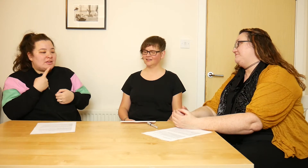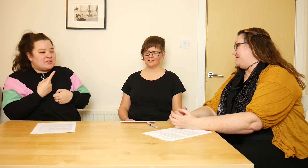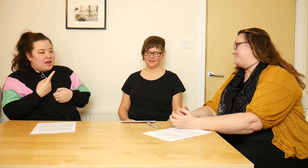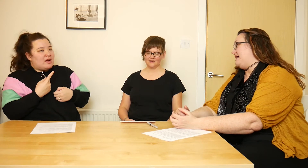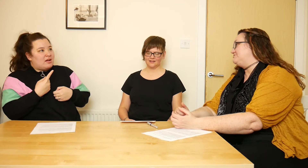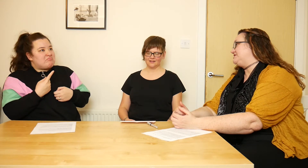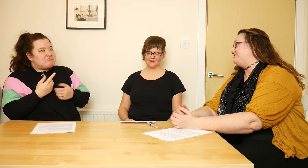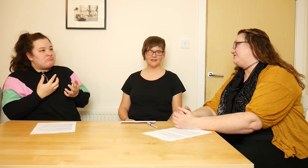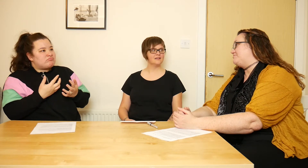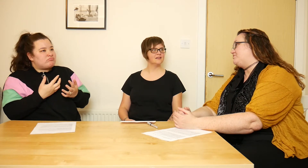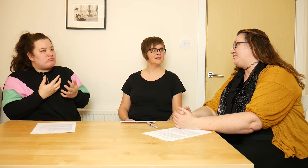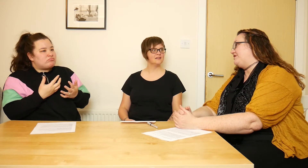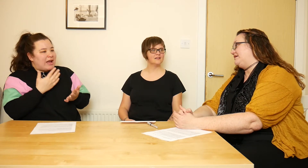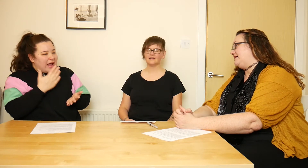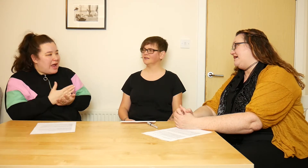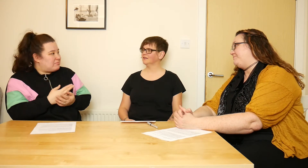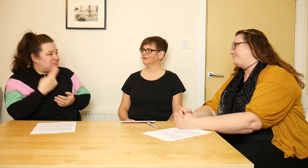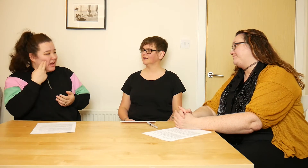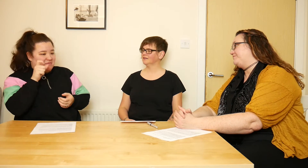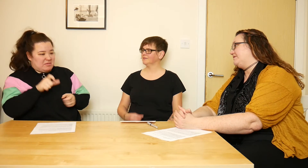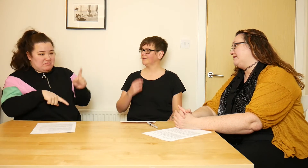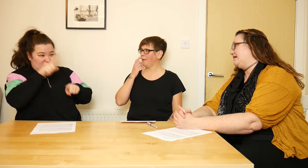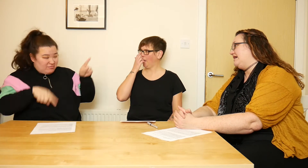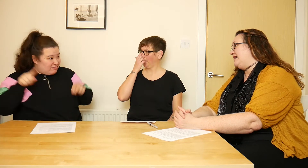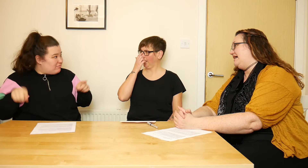Yes, I would say that the number one thing